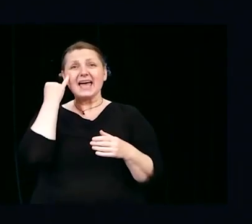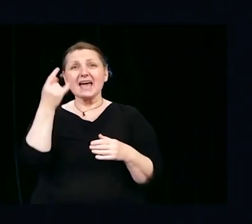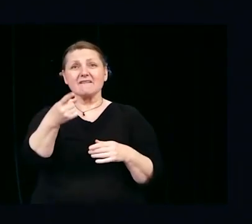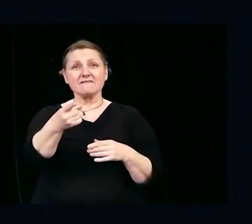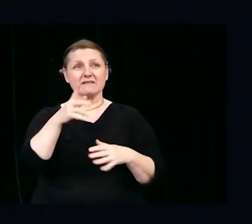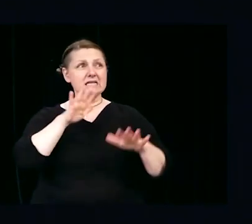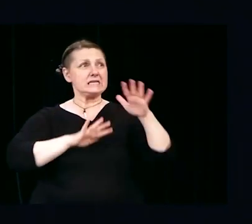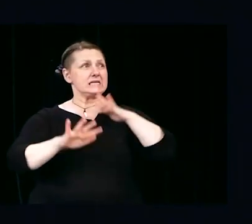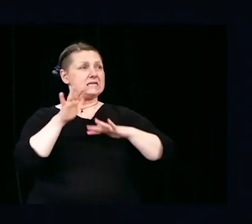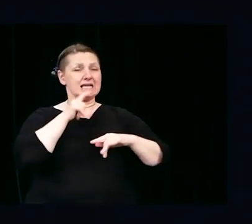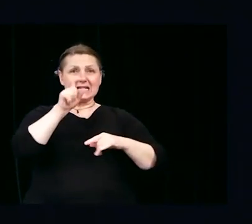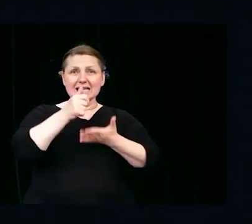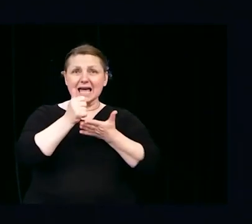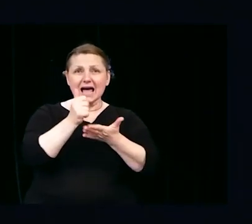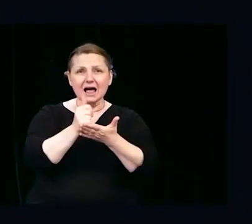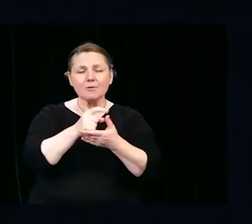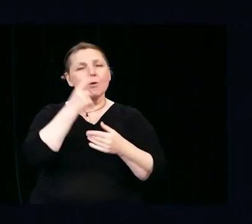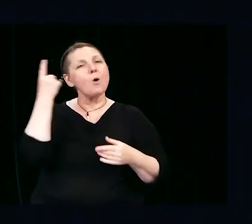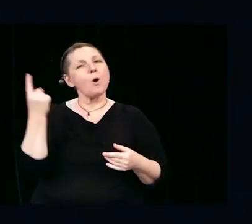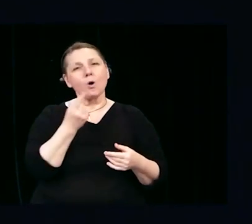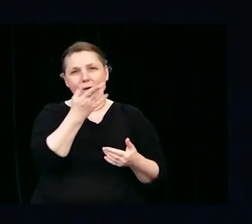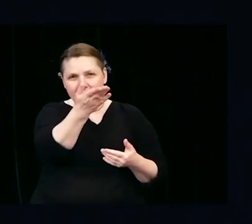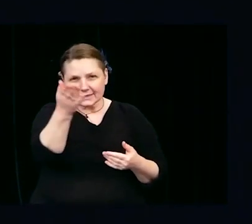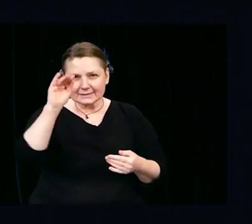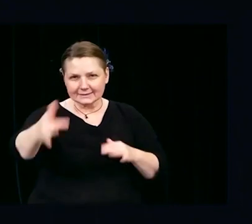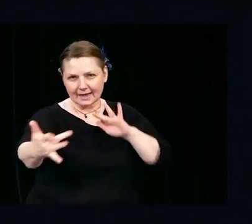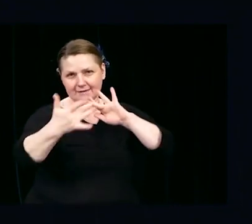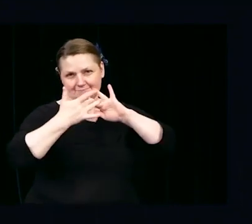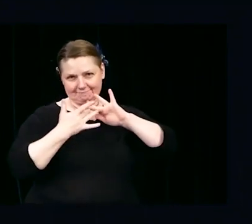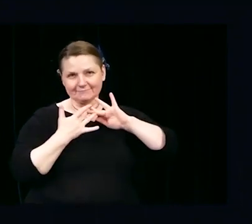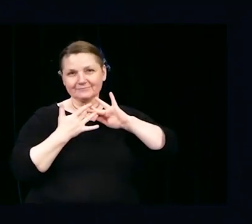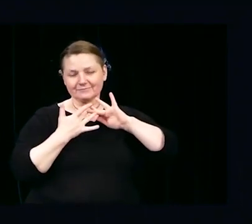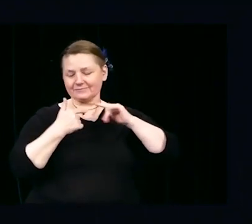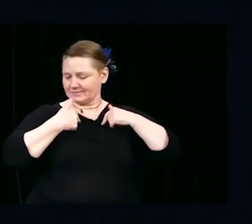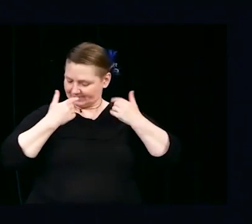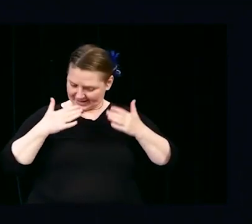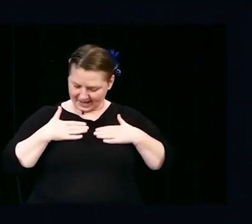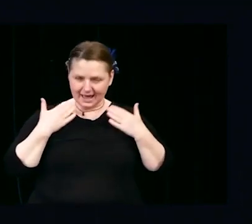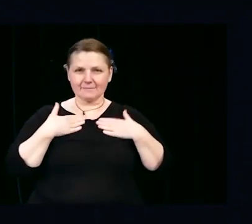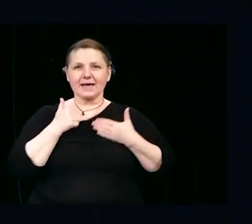you can always reach out to me and I am happy to make those connections.